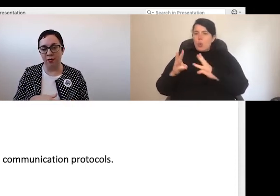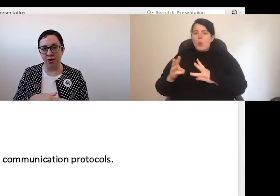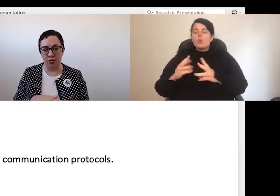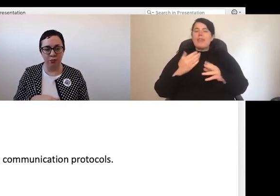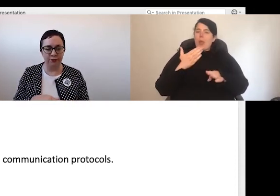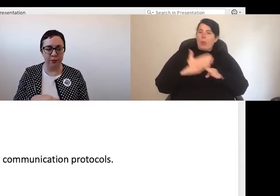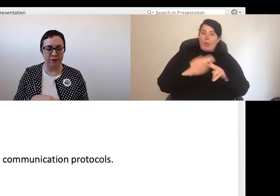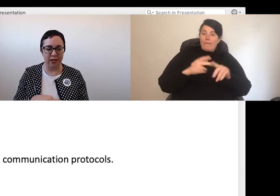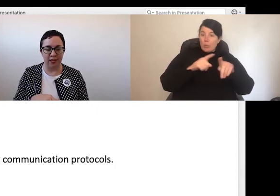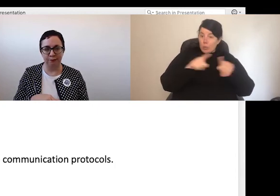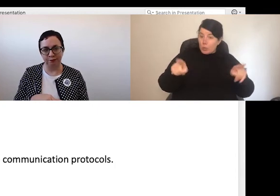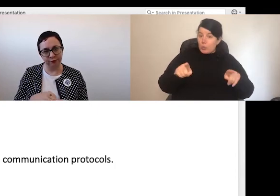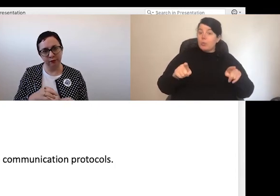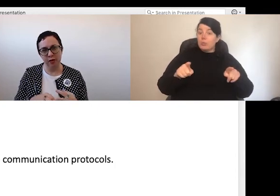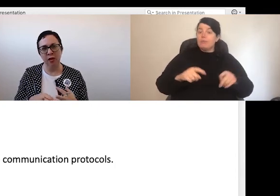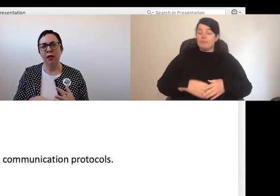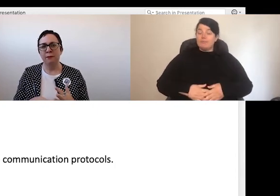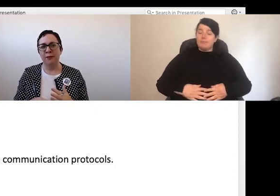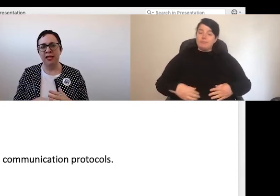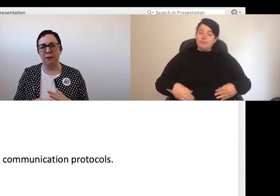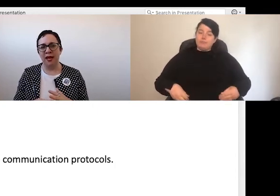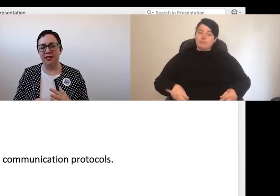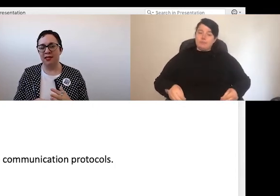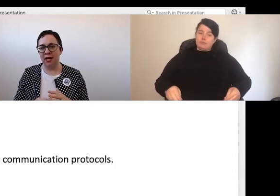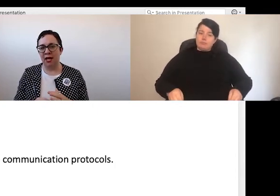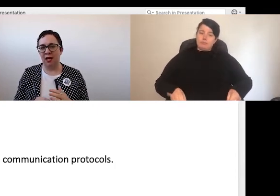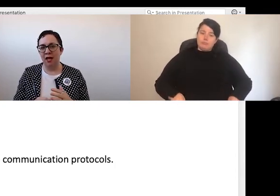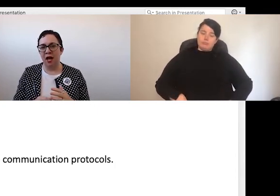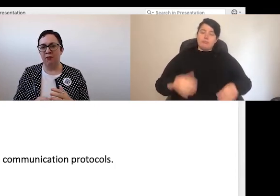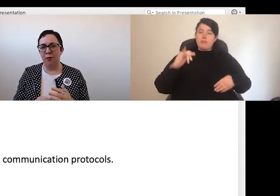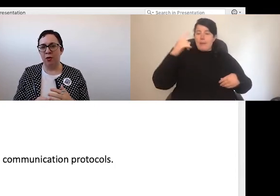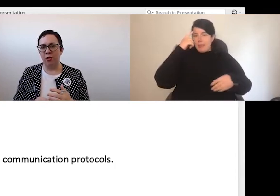for you specifically. Maybe think about designating a remote work